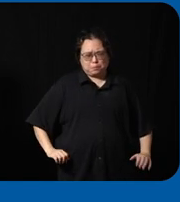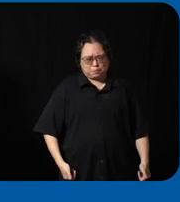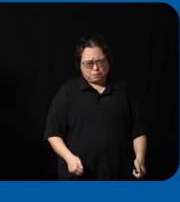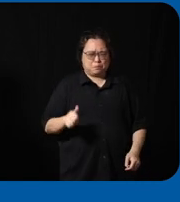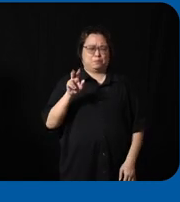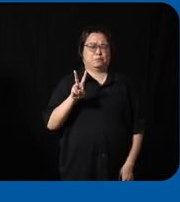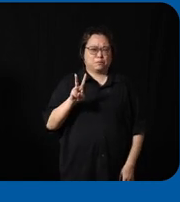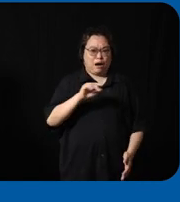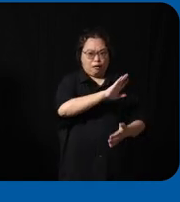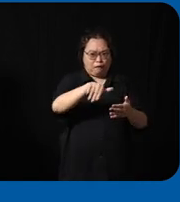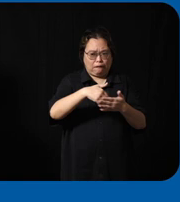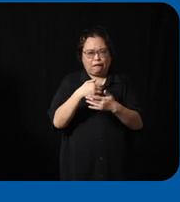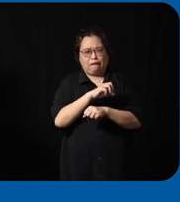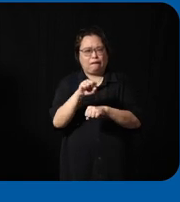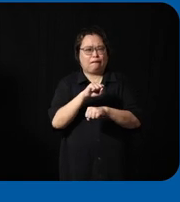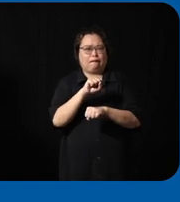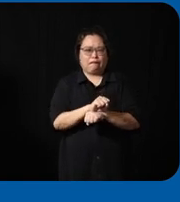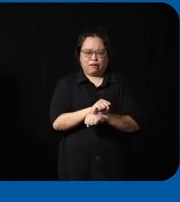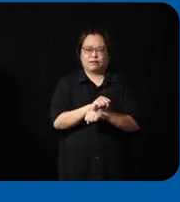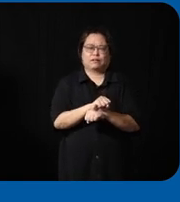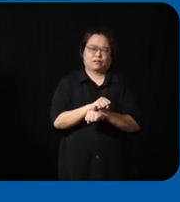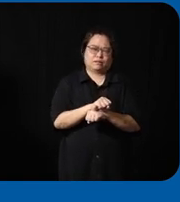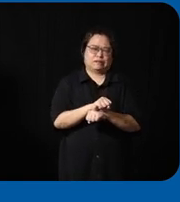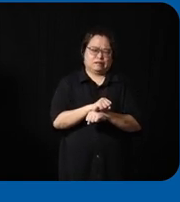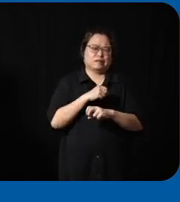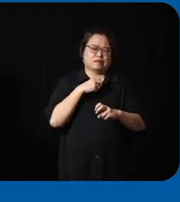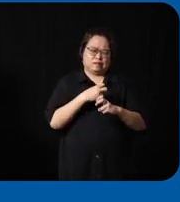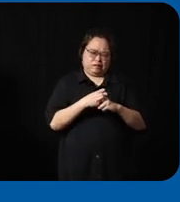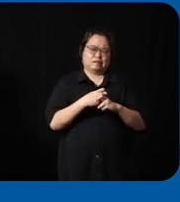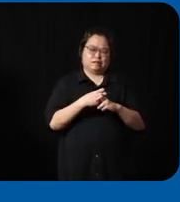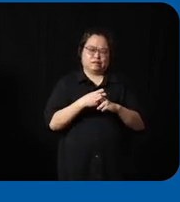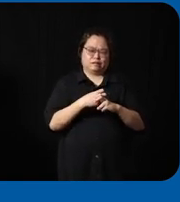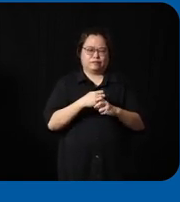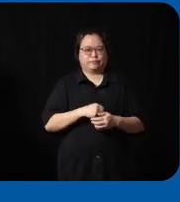of the entire Singapore um would have been very very difficult so so through the Eli ground what